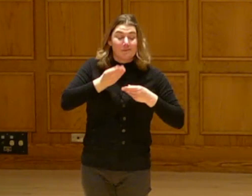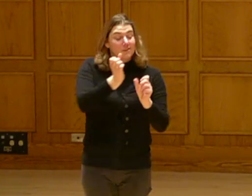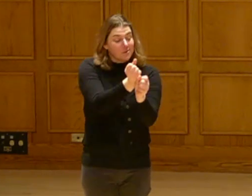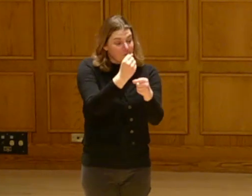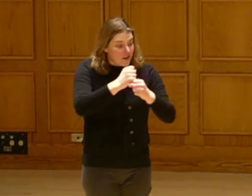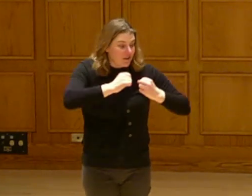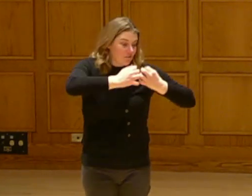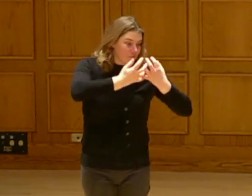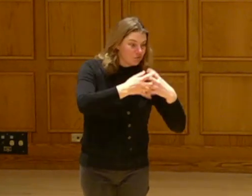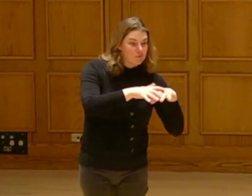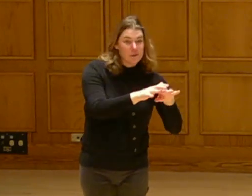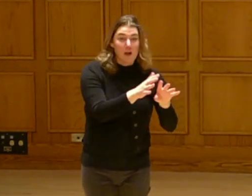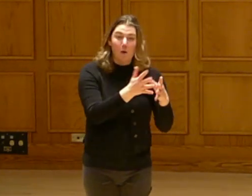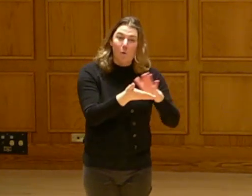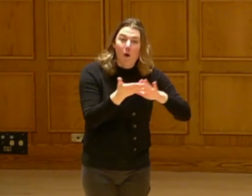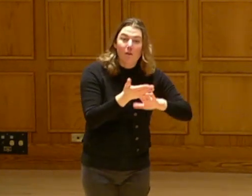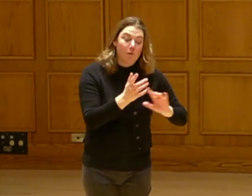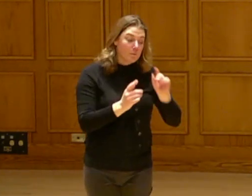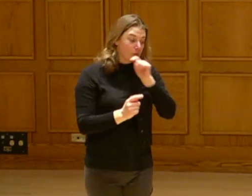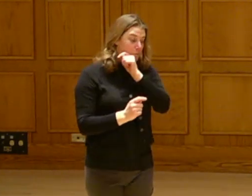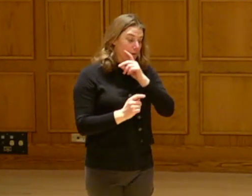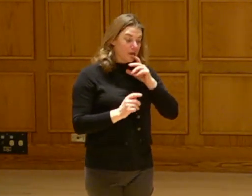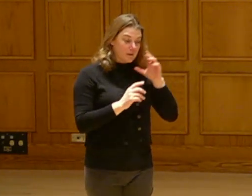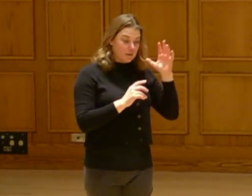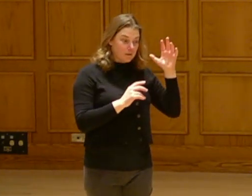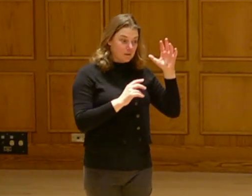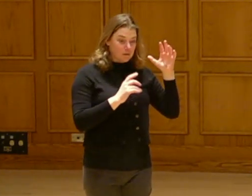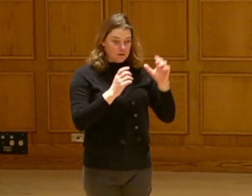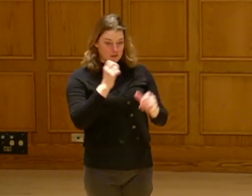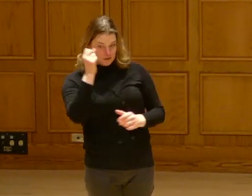charging network that runs from the Twin Cities to St.